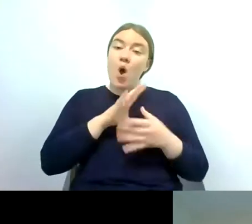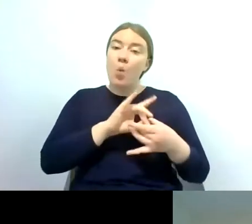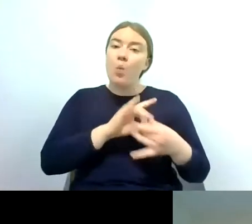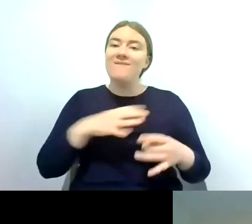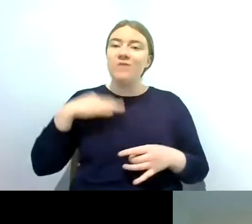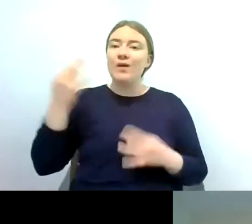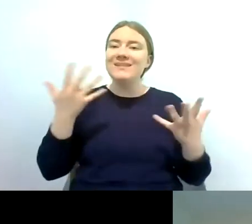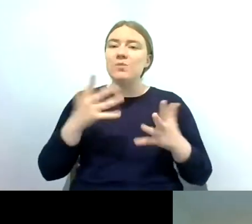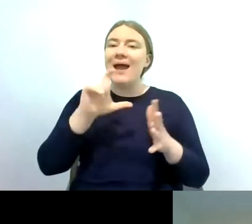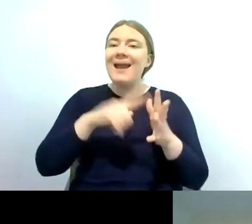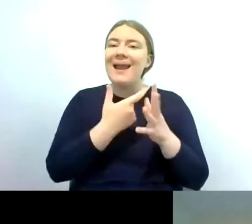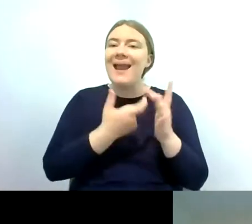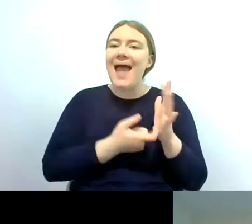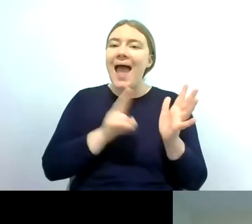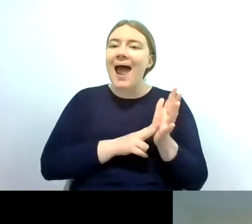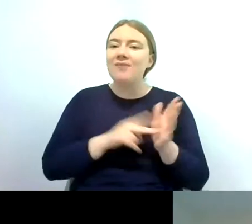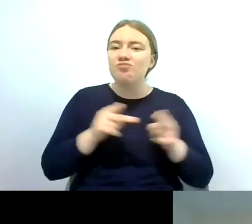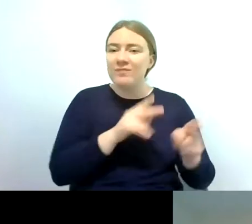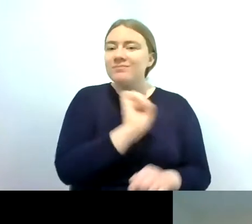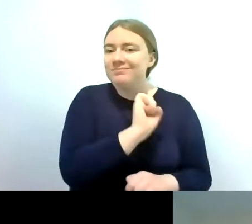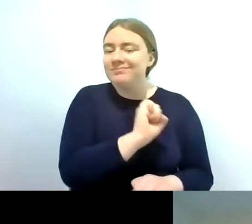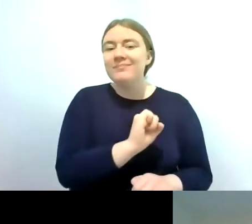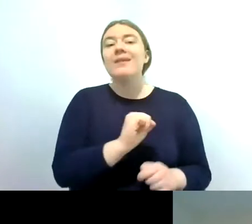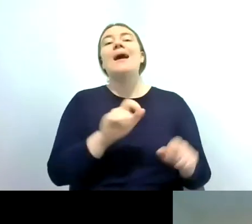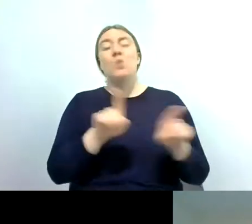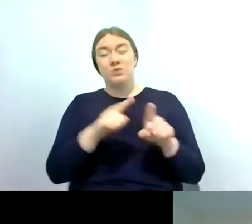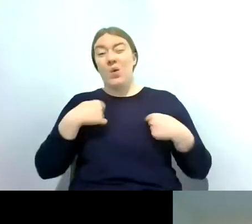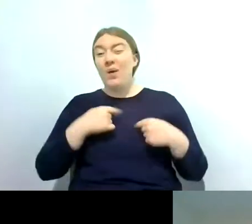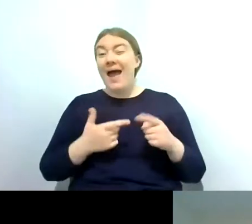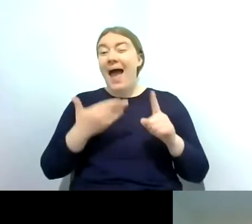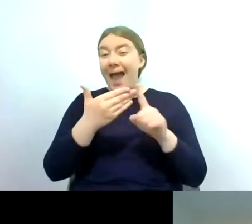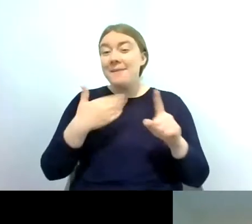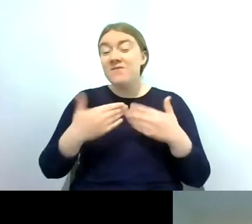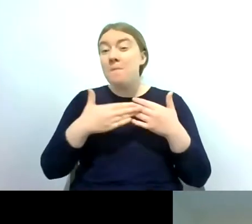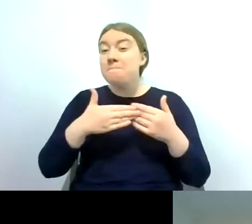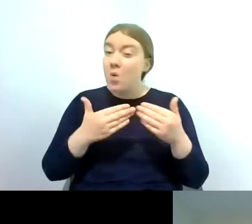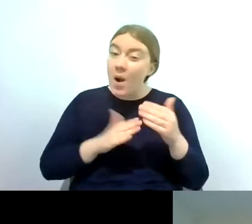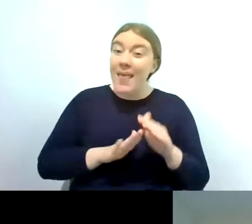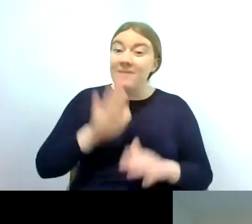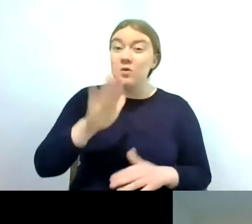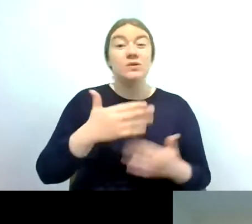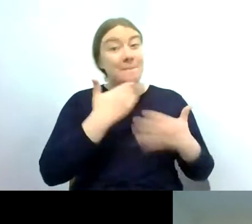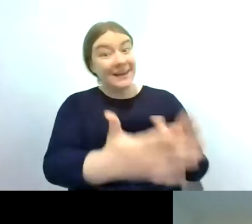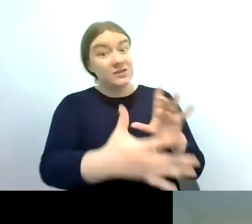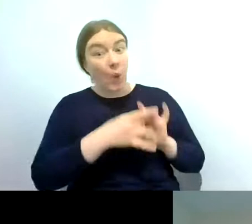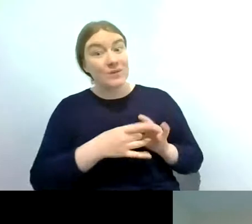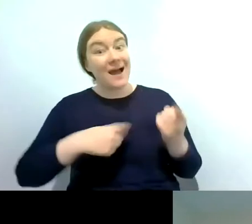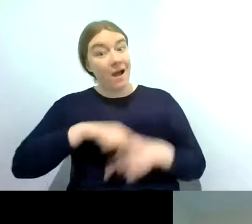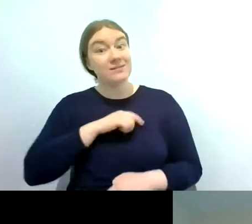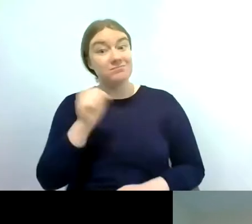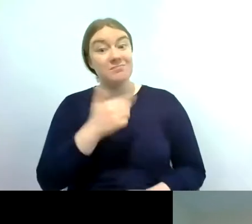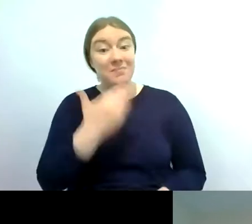do some more work in the future up there so yeah definitely please get in touch brilliant thank you